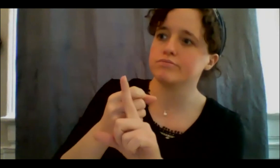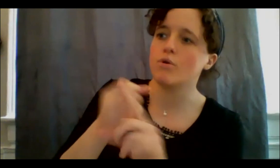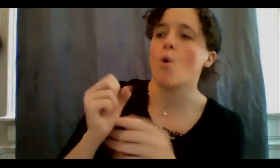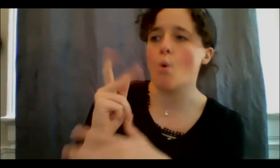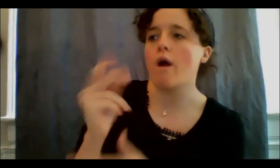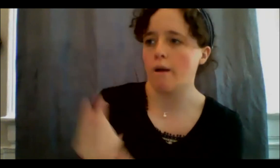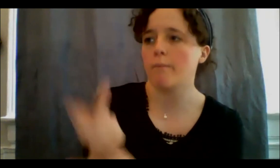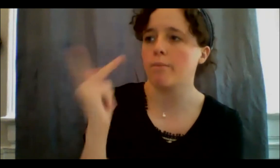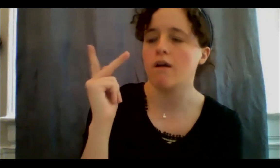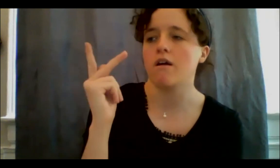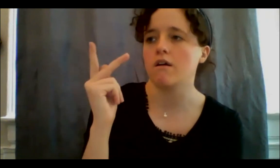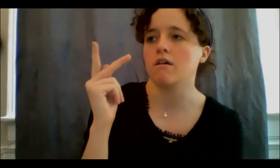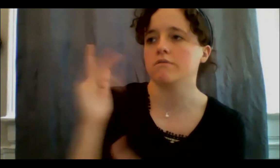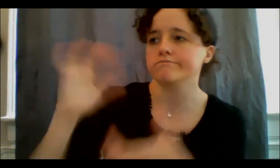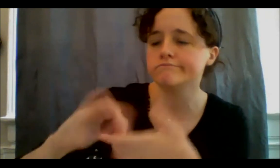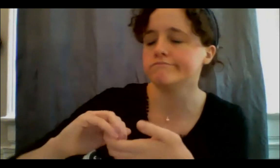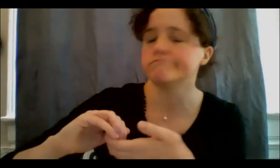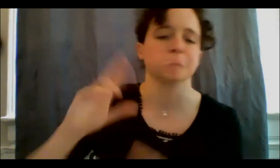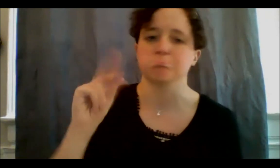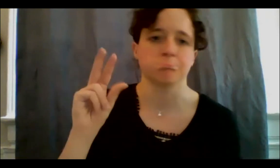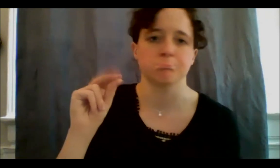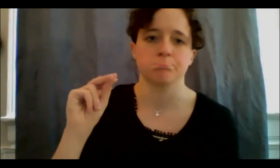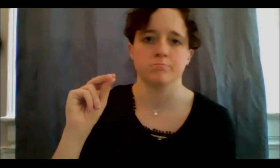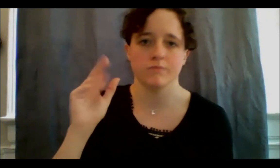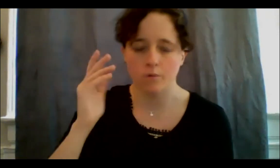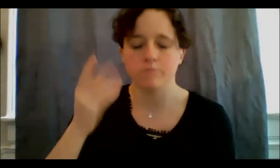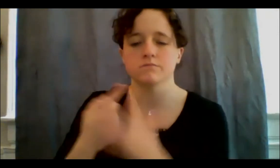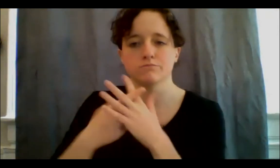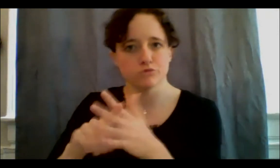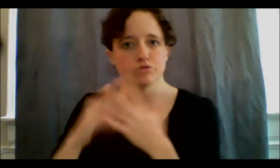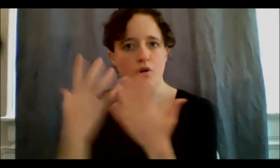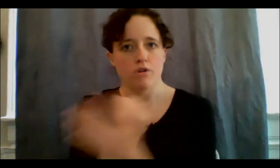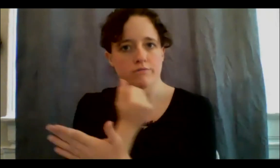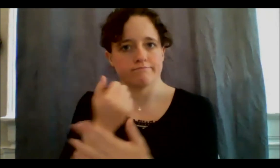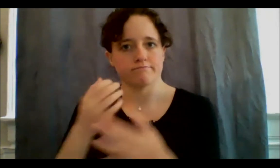is to them, access them, there are many herb stores in the city, or you can find local